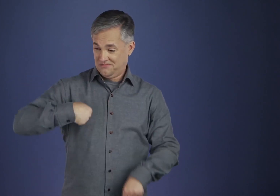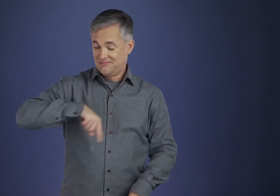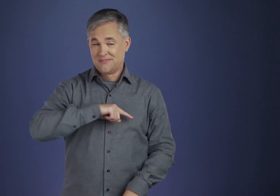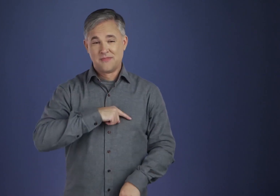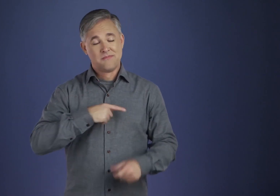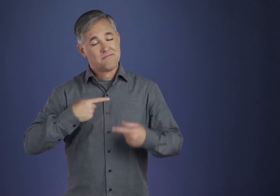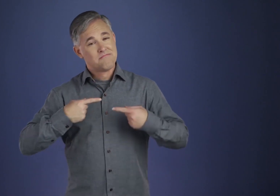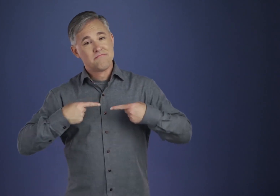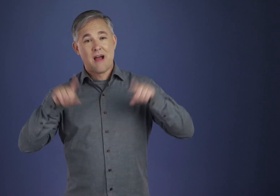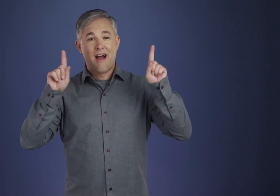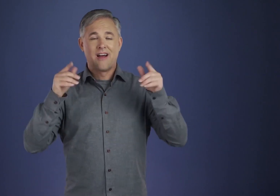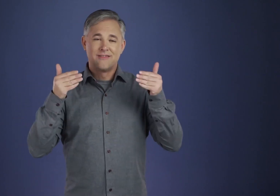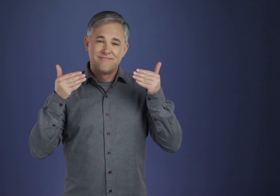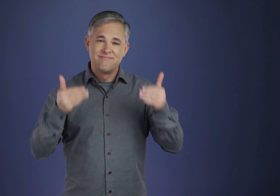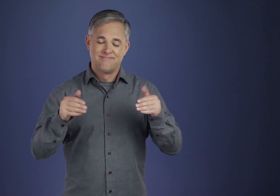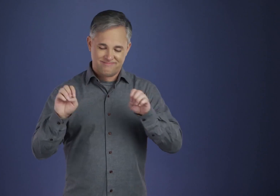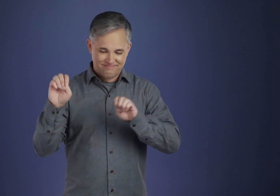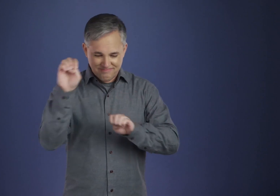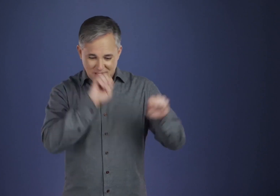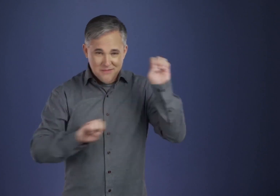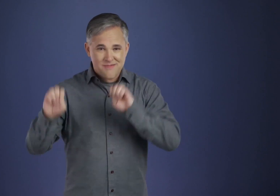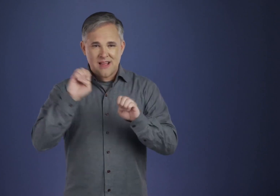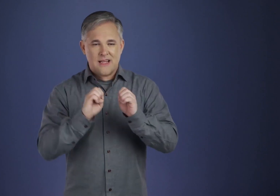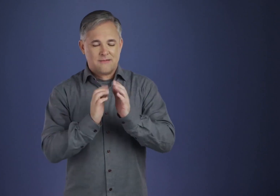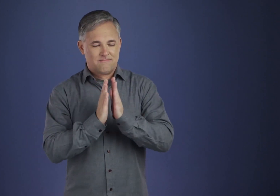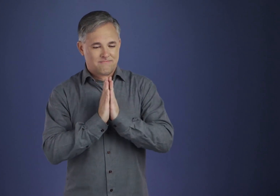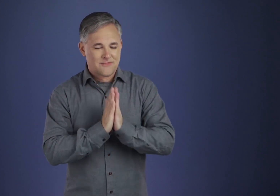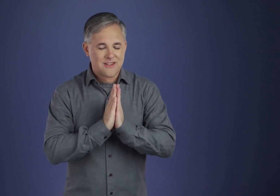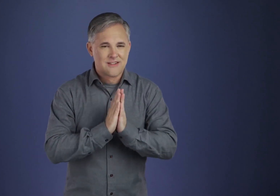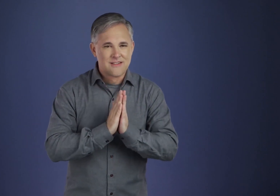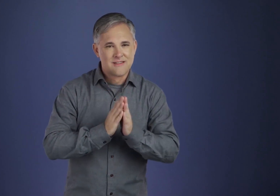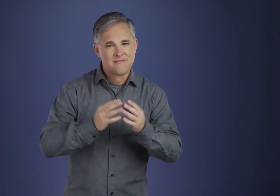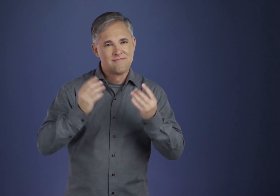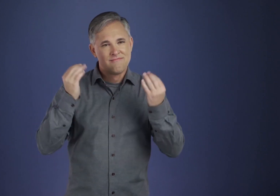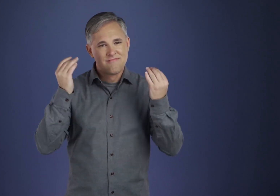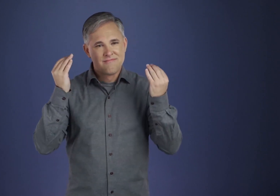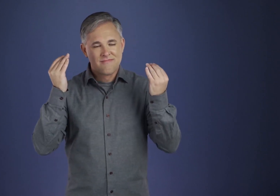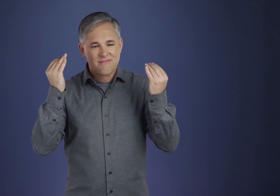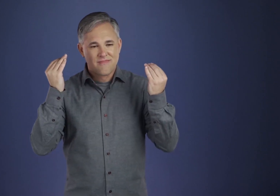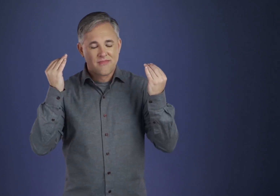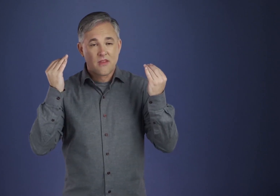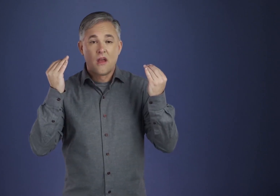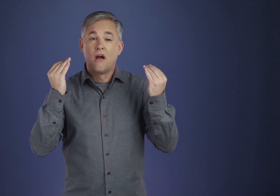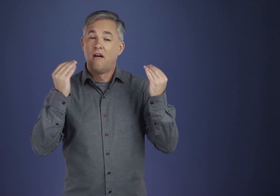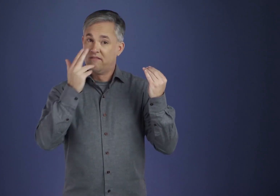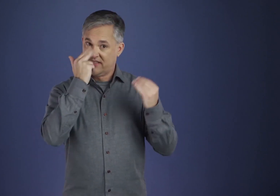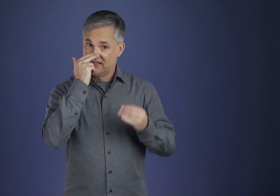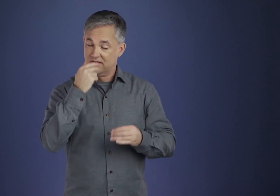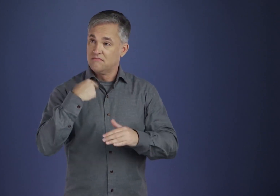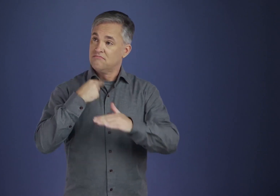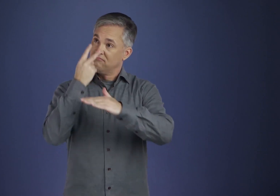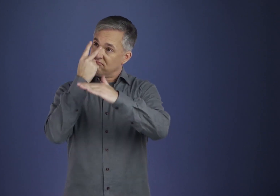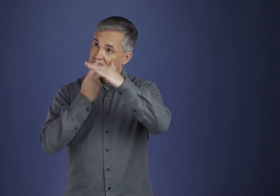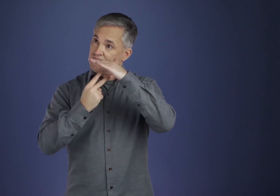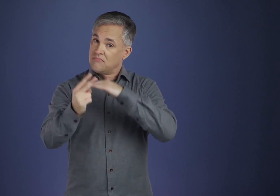Of course we finally did experiment, and when unexpected results followed, we felt different;